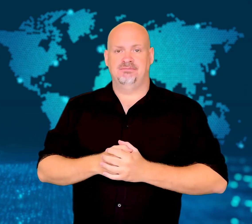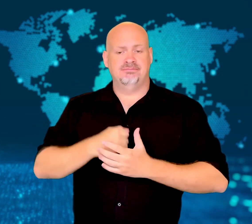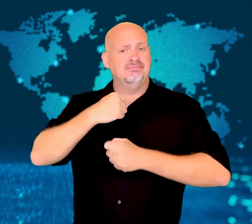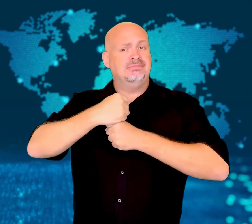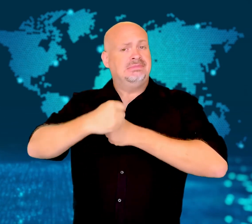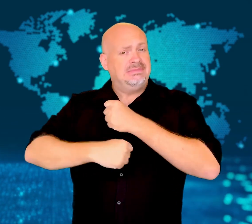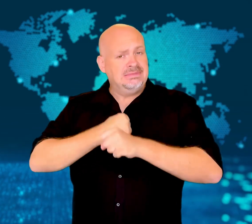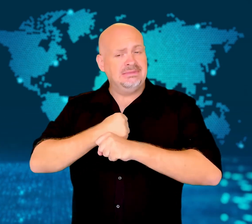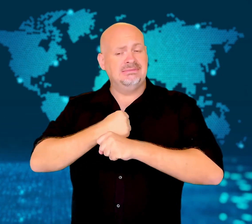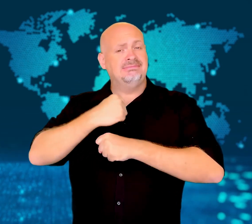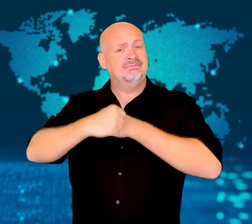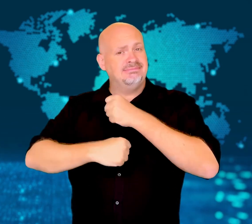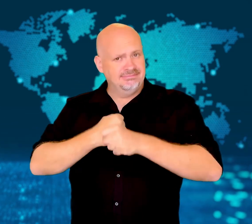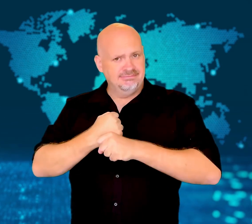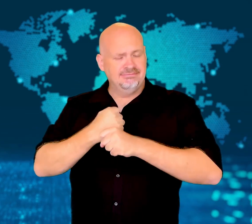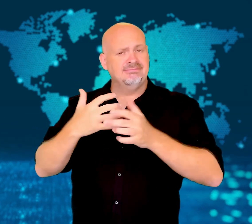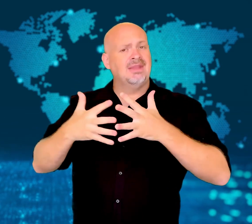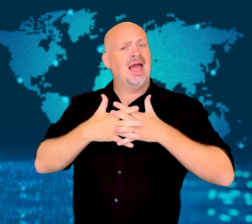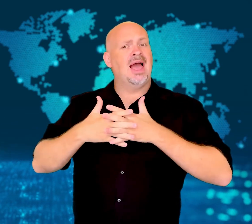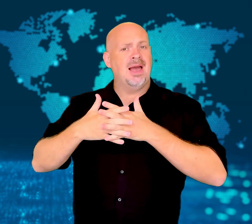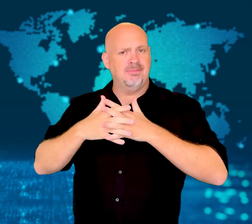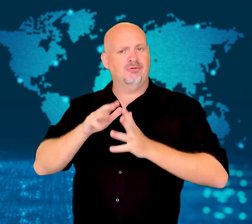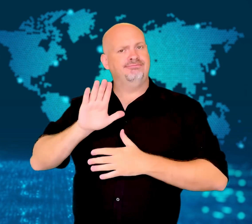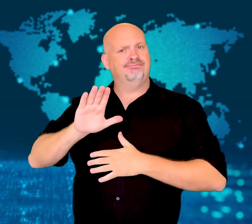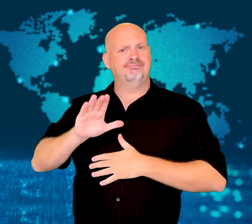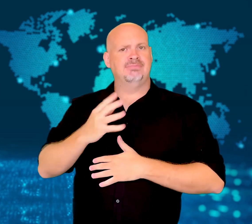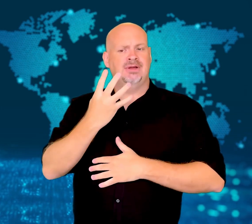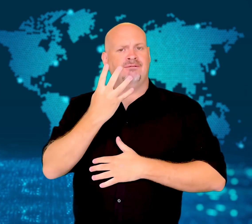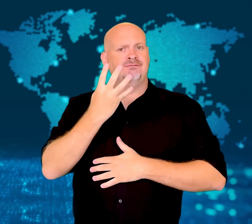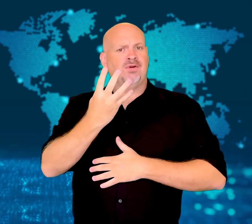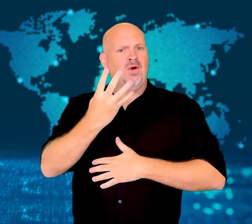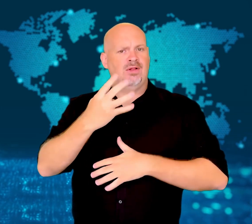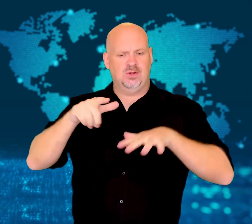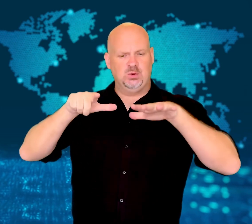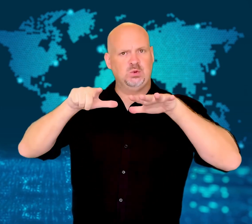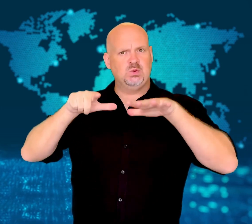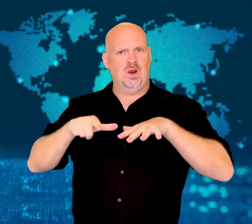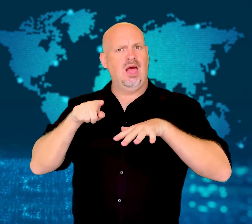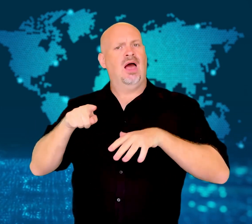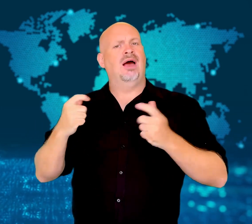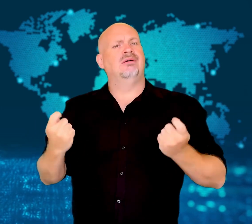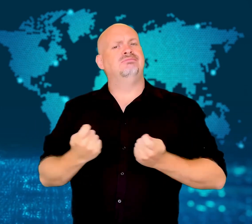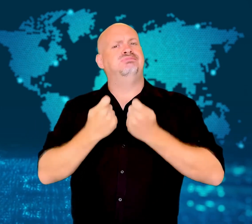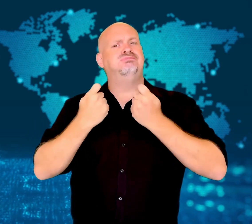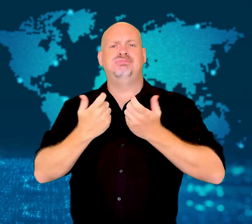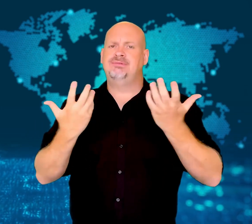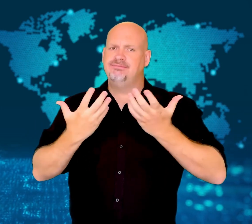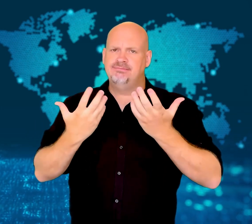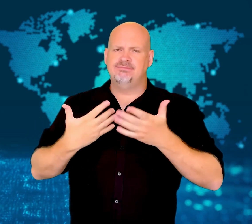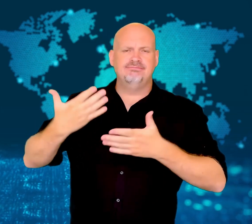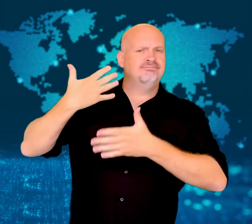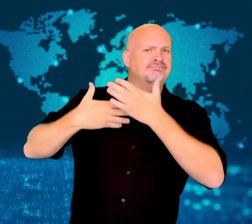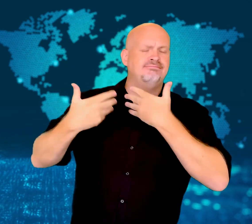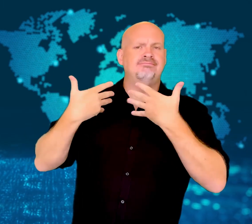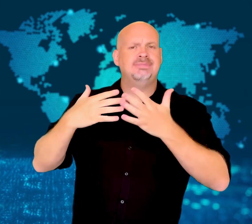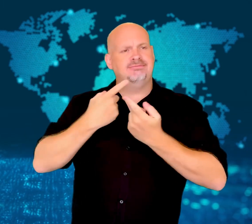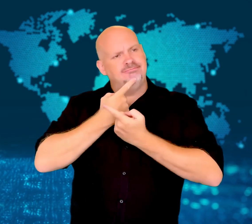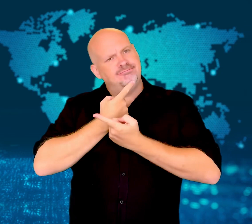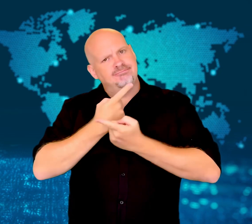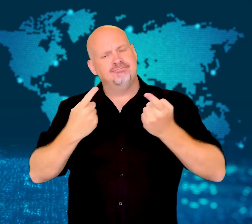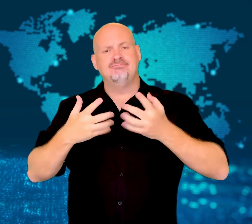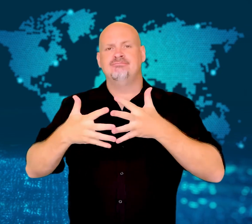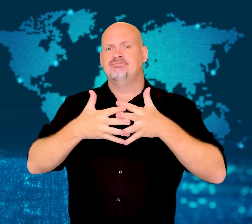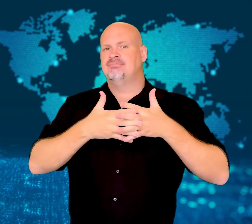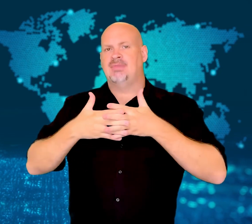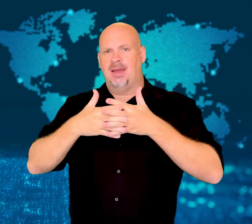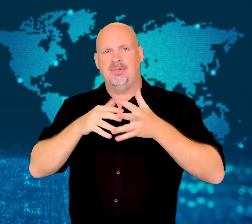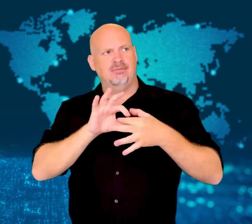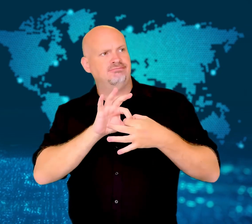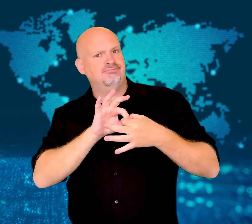Every year, the US celebrates the Fourth of July to commemorate